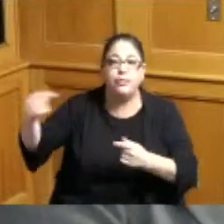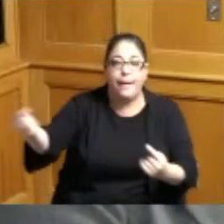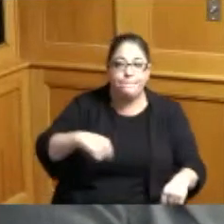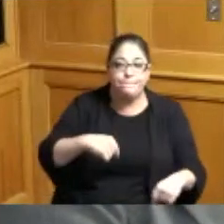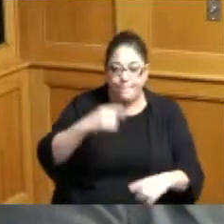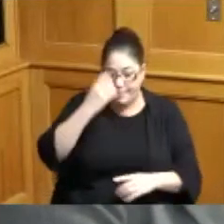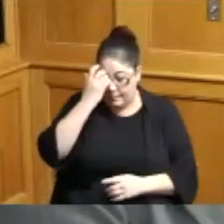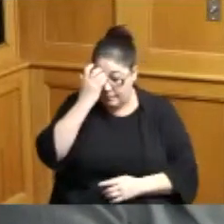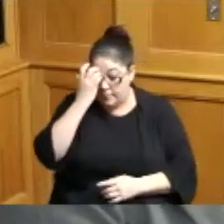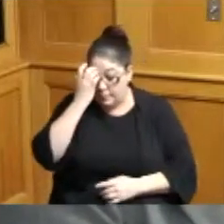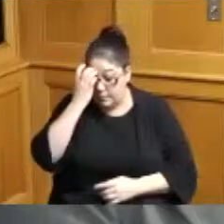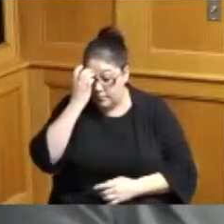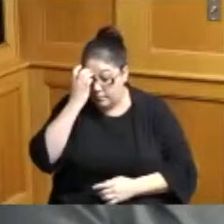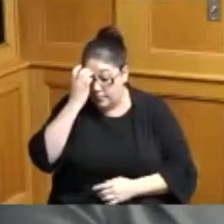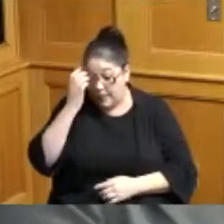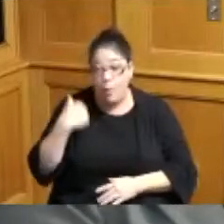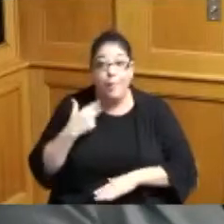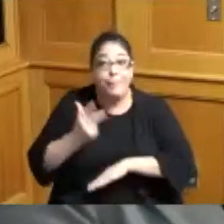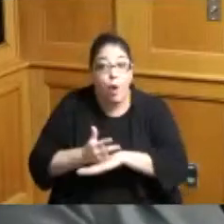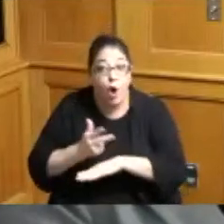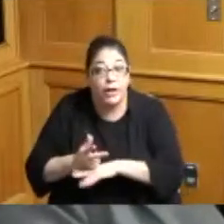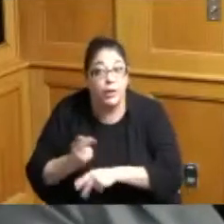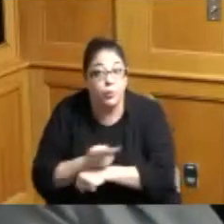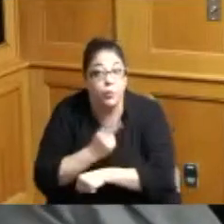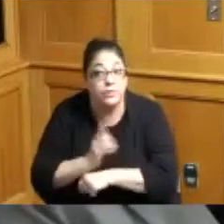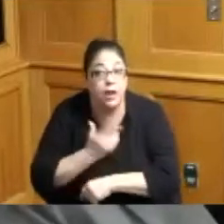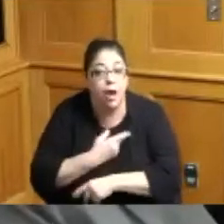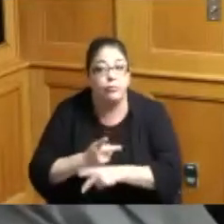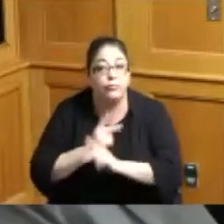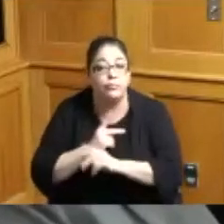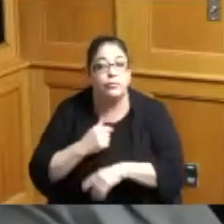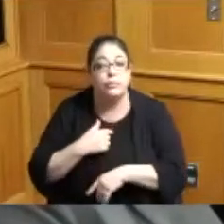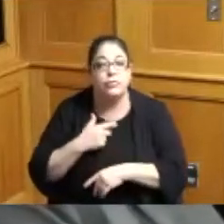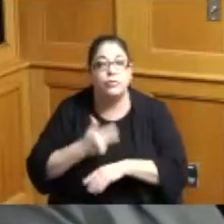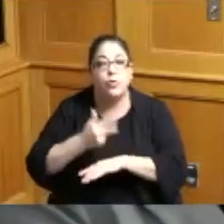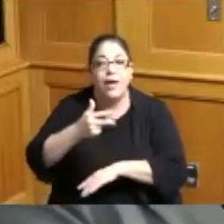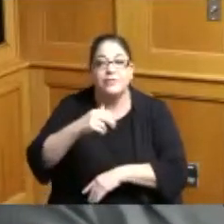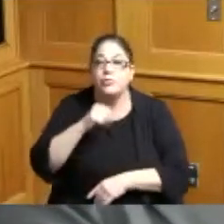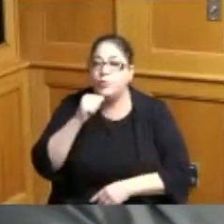and they'll be parking in our garages I support it because we don't have one black owned business on